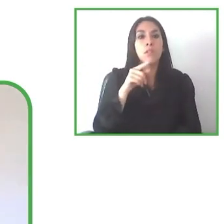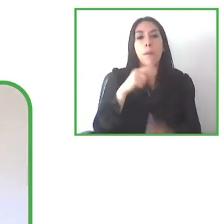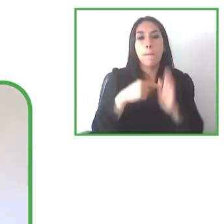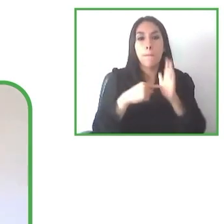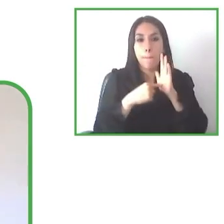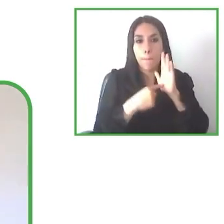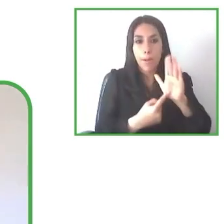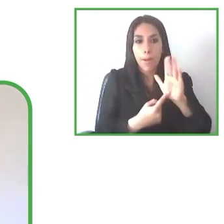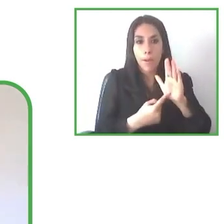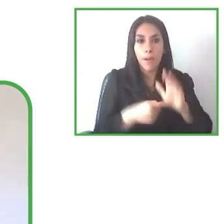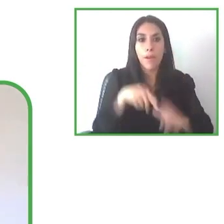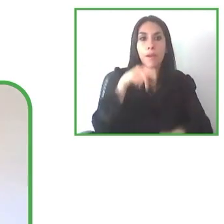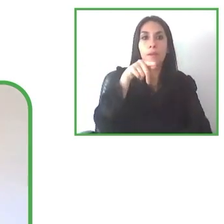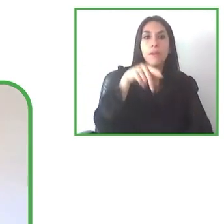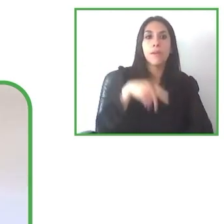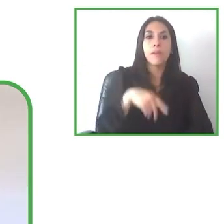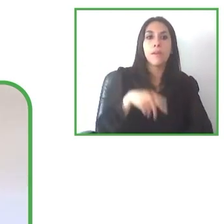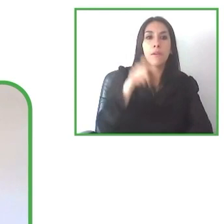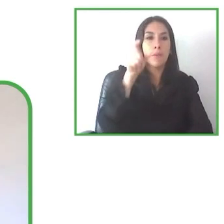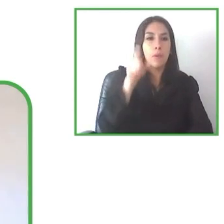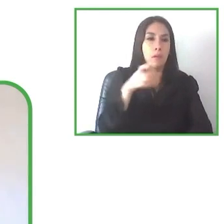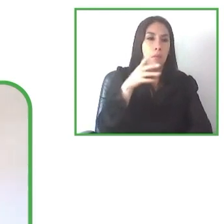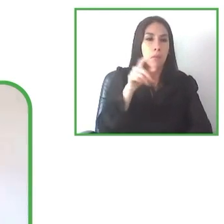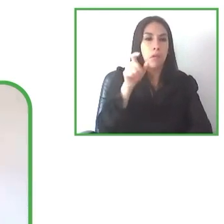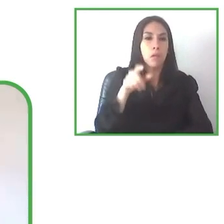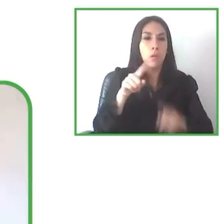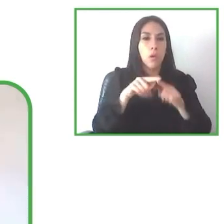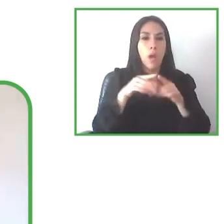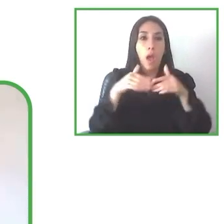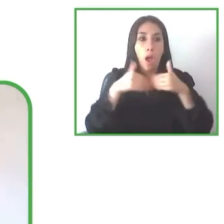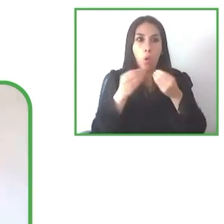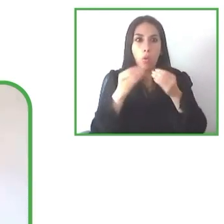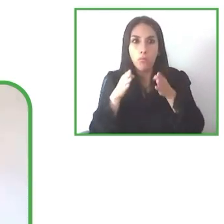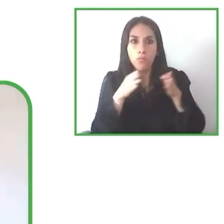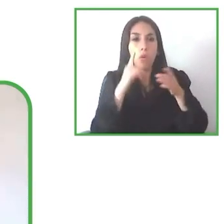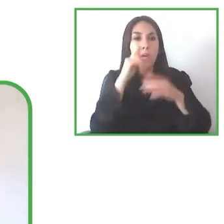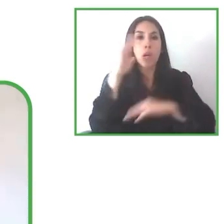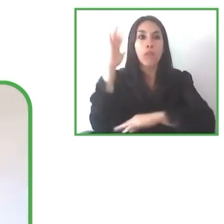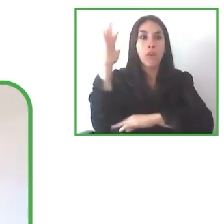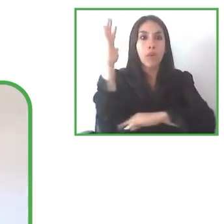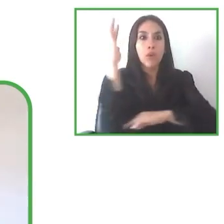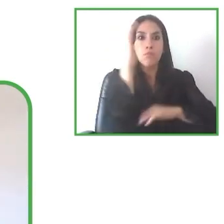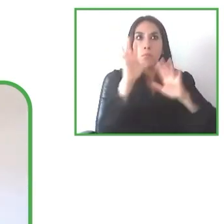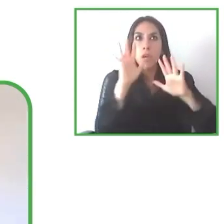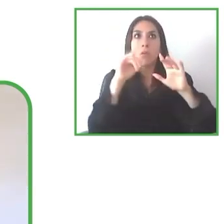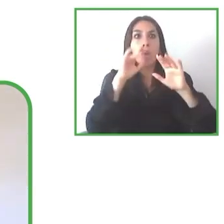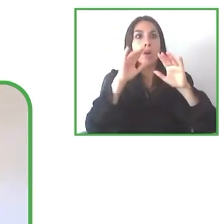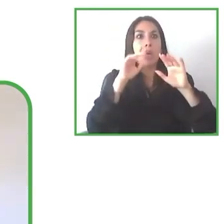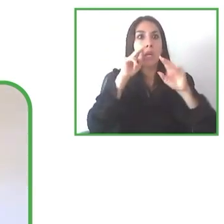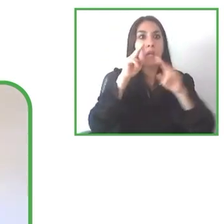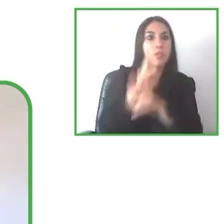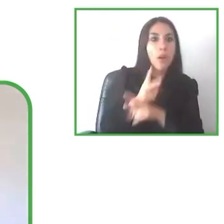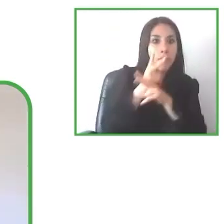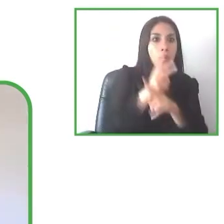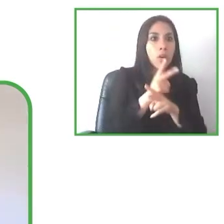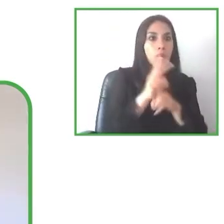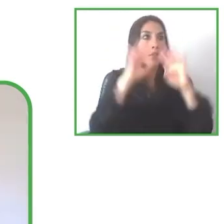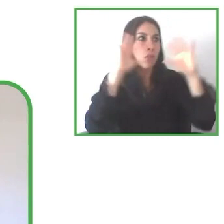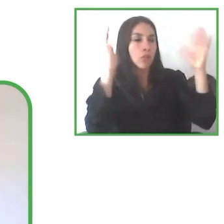With the national forest corporation with different entities from the area, from the area.